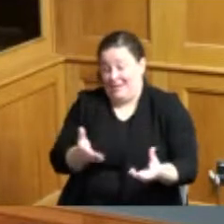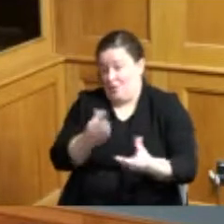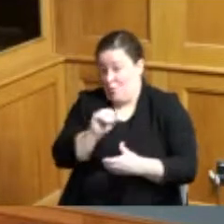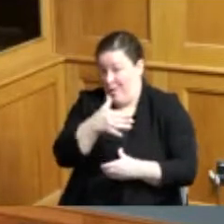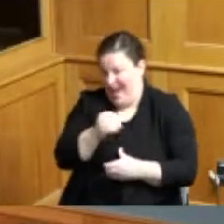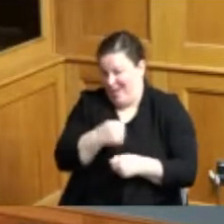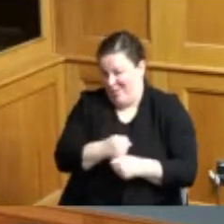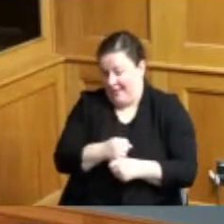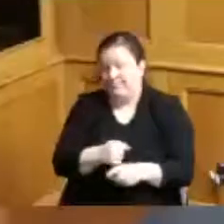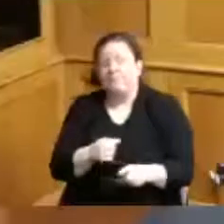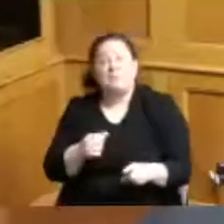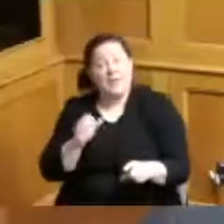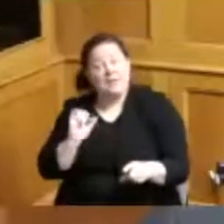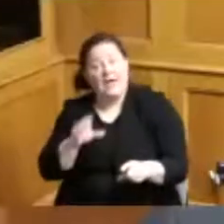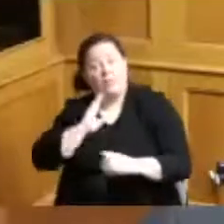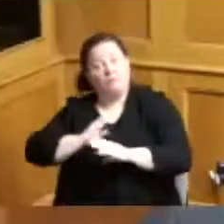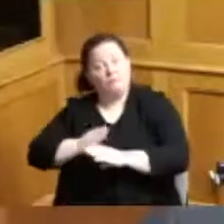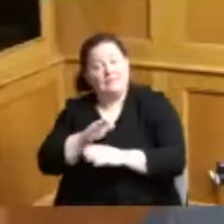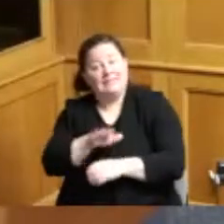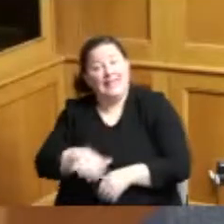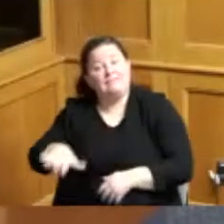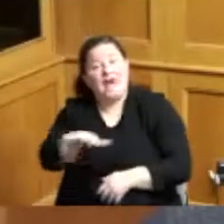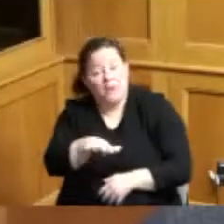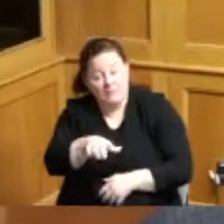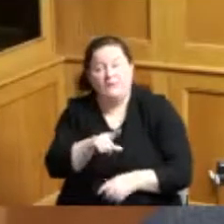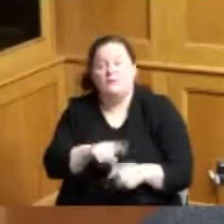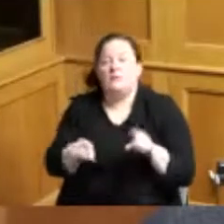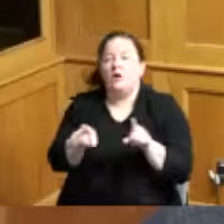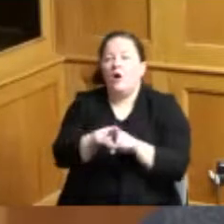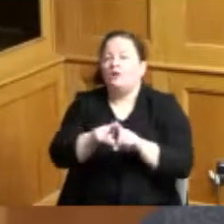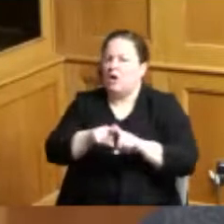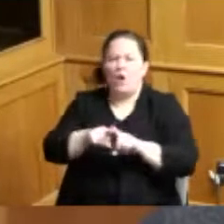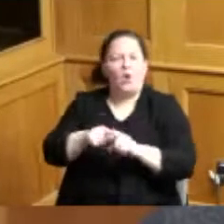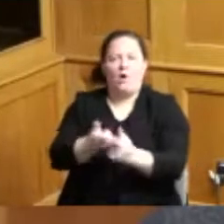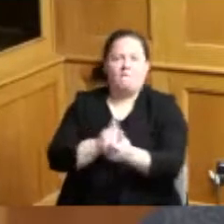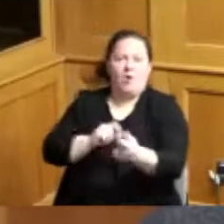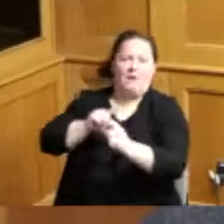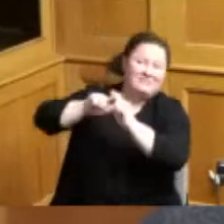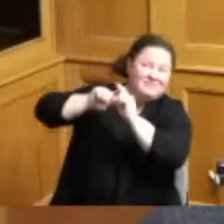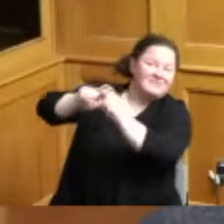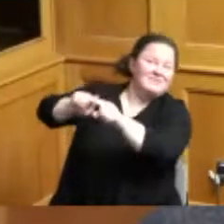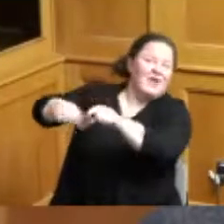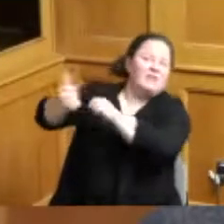reduces America's reliance on foreign oil and has enabled the state to become a national leader